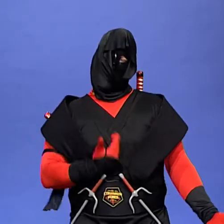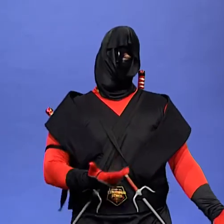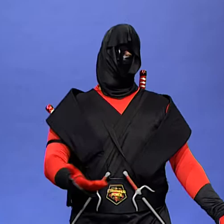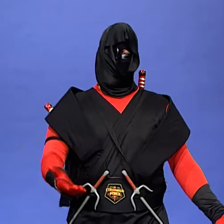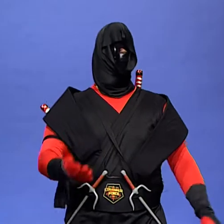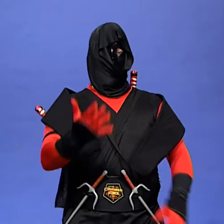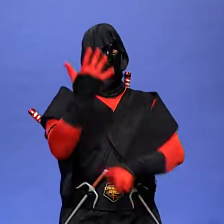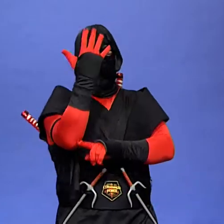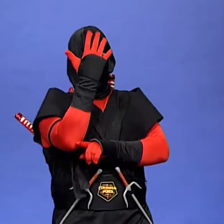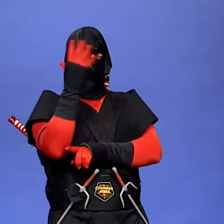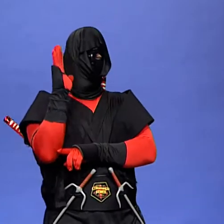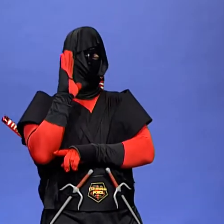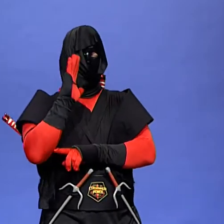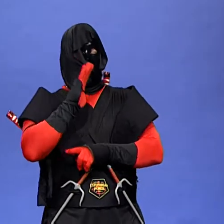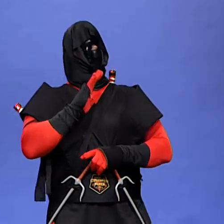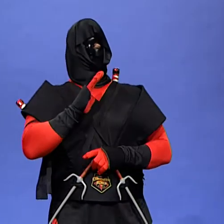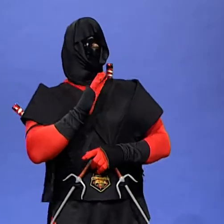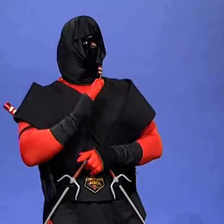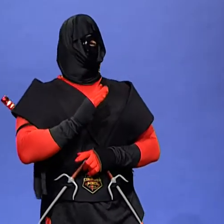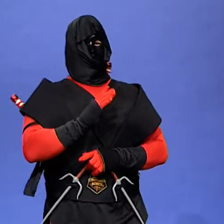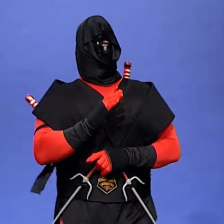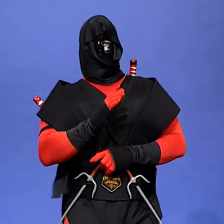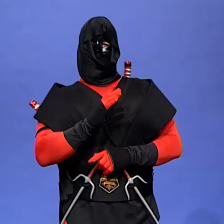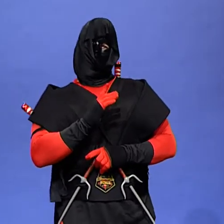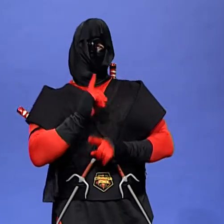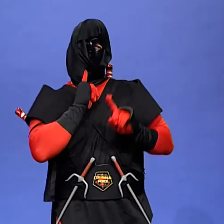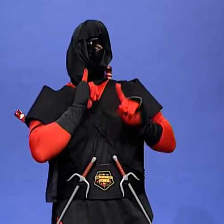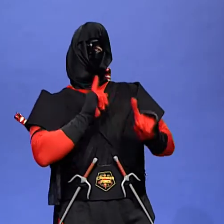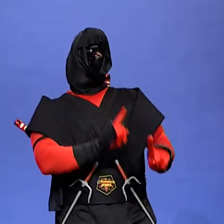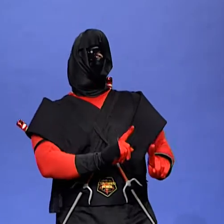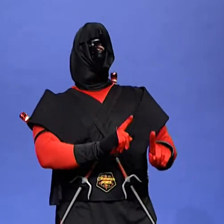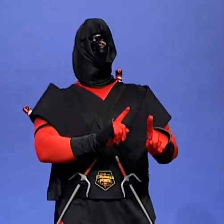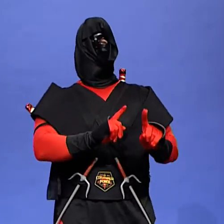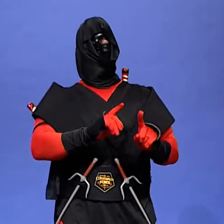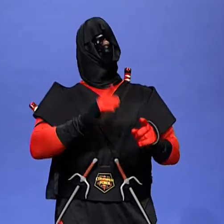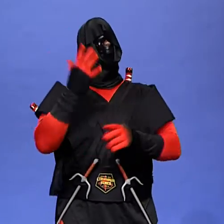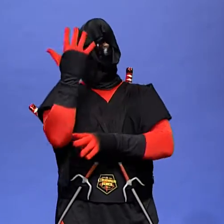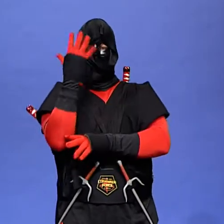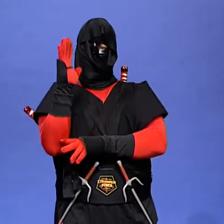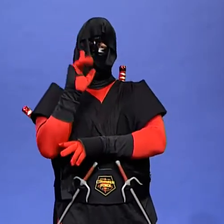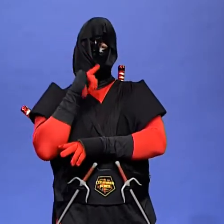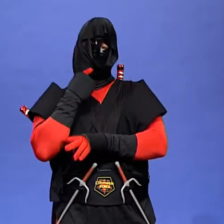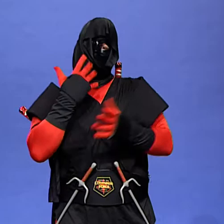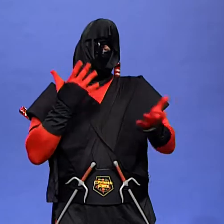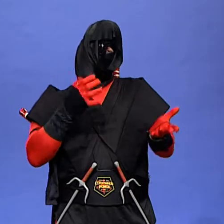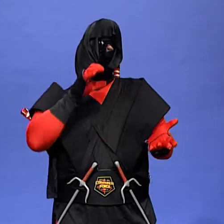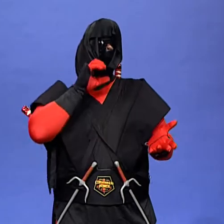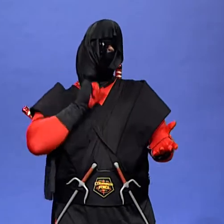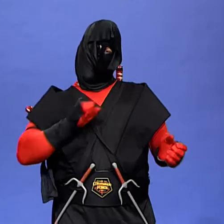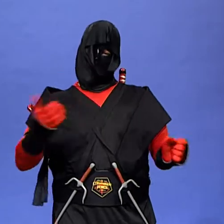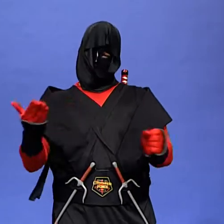ans strightned herself up as much as she could well an old stump is good for sitting and